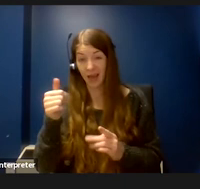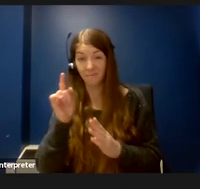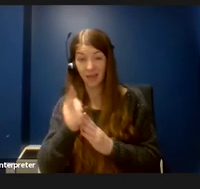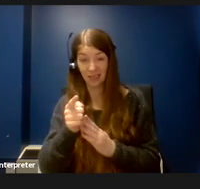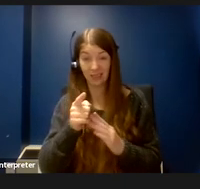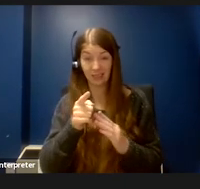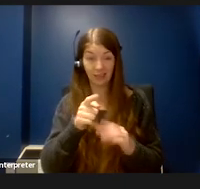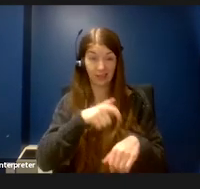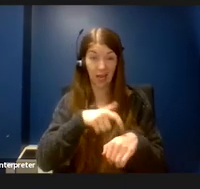That was a